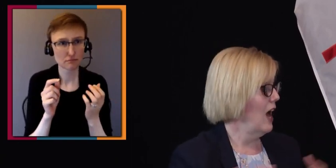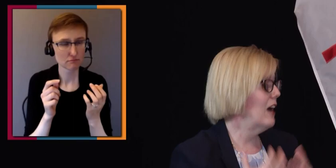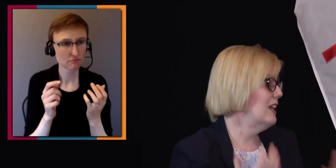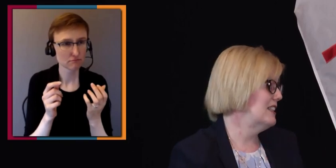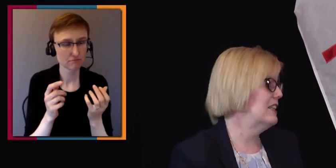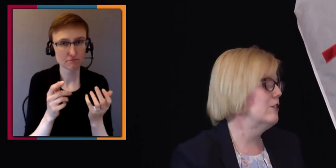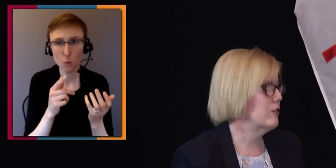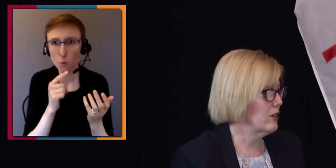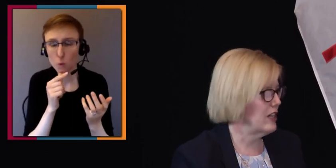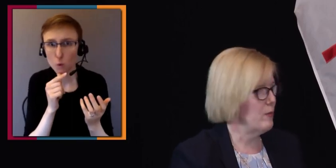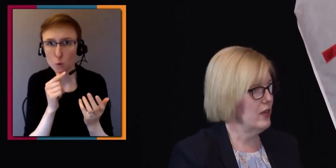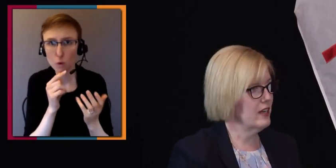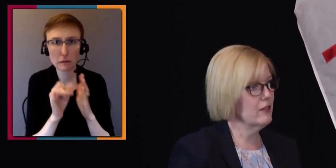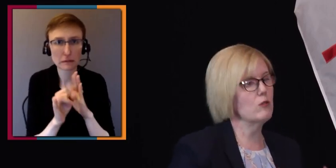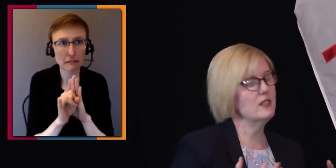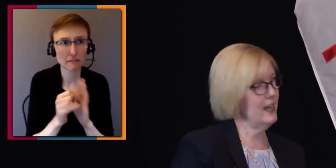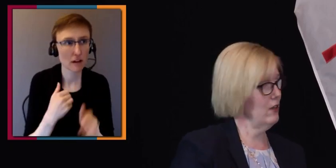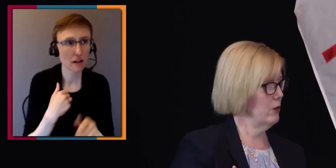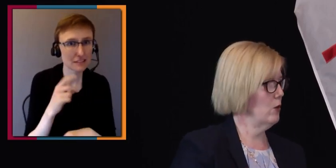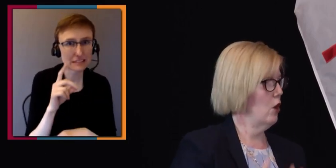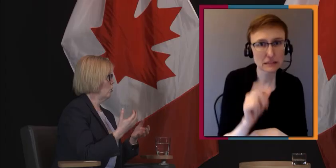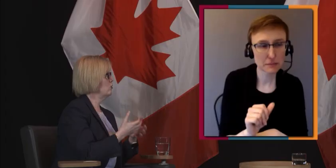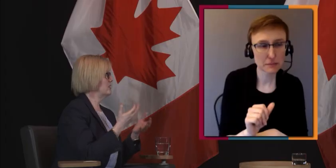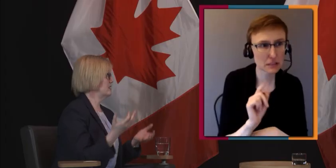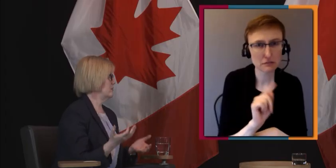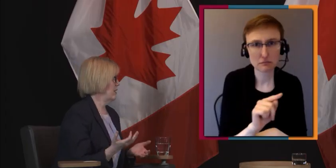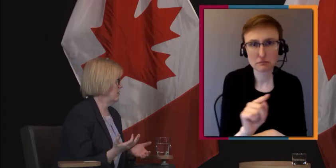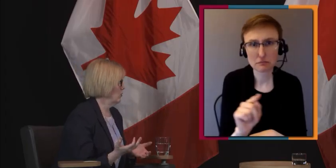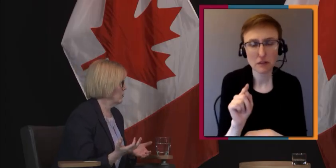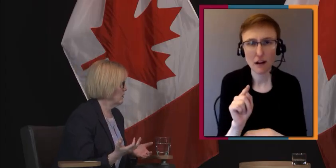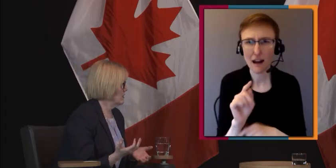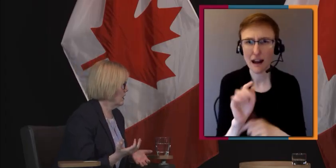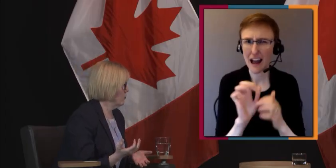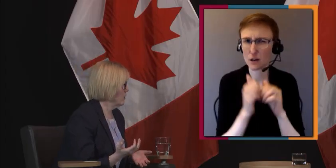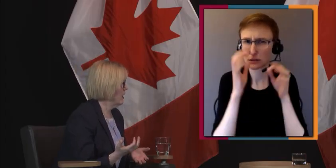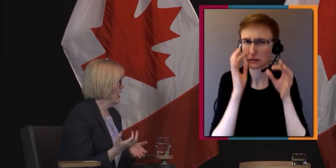Unlike seniors, for example, I can literally tell you who's 65 and older in this country,